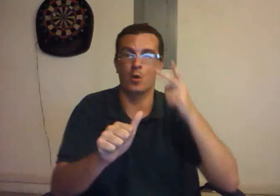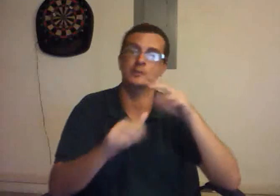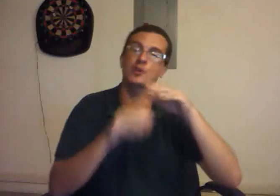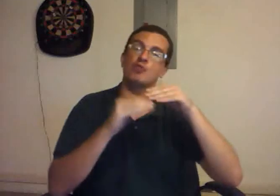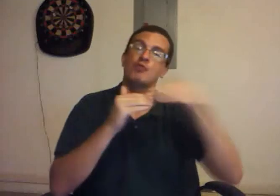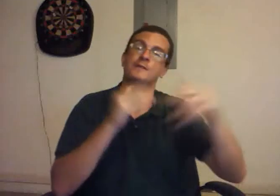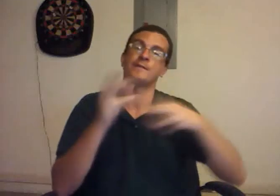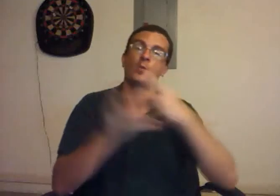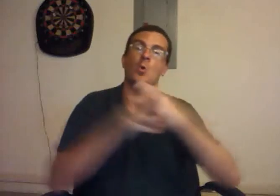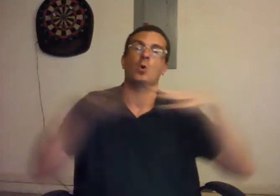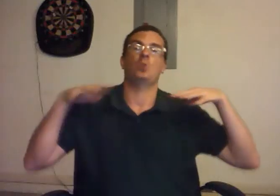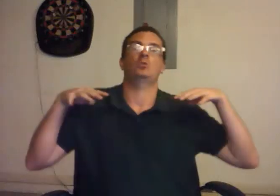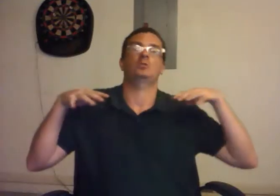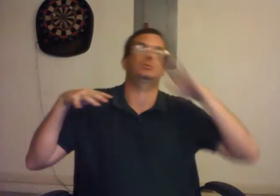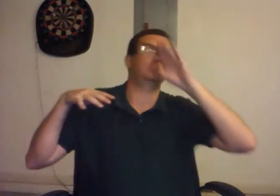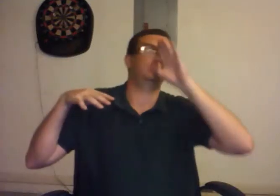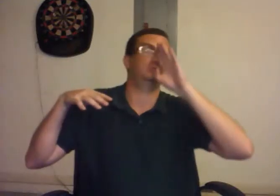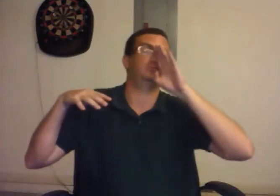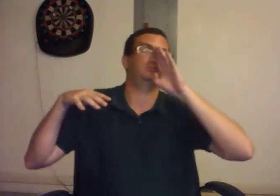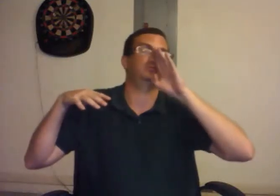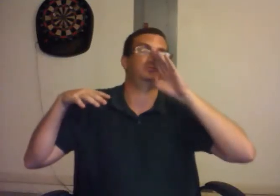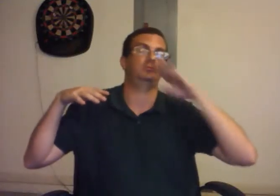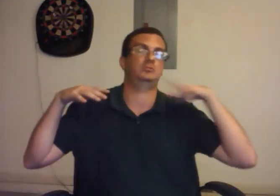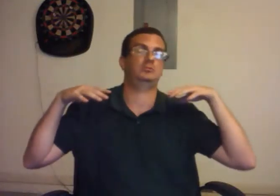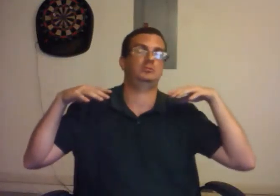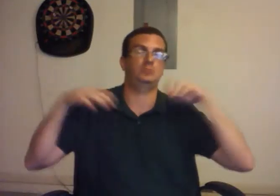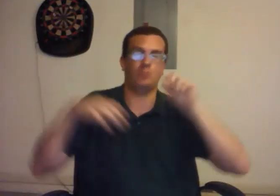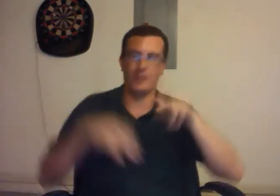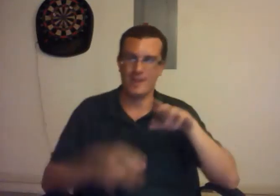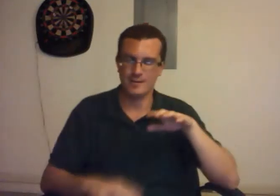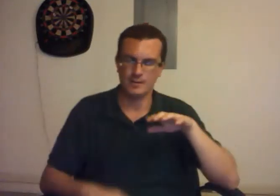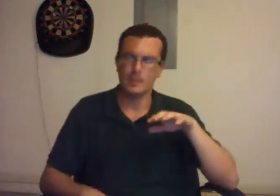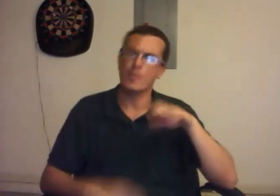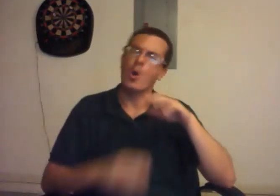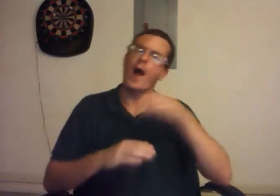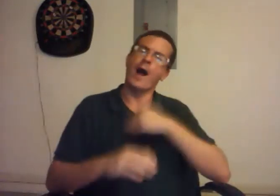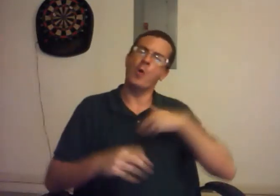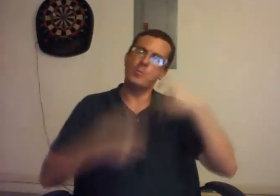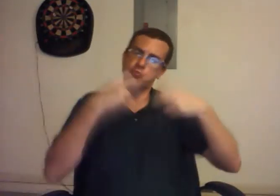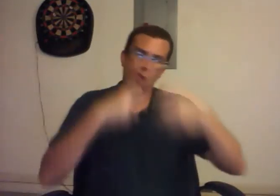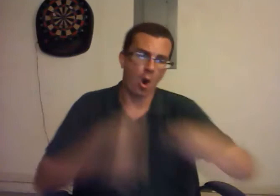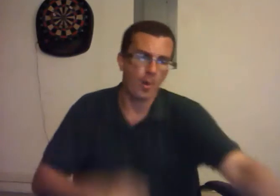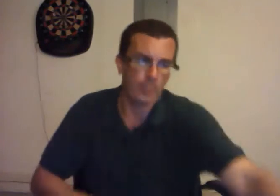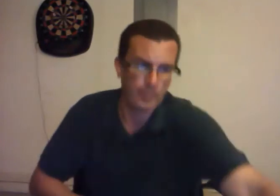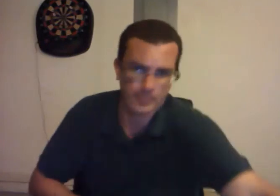The rest of the world stood there horrified, stunned and speechless in awe. Ok? Our problem....